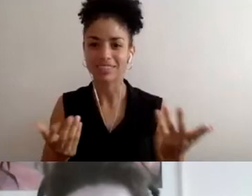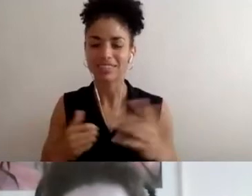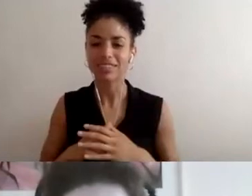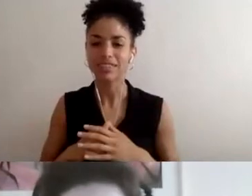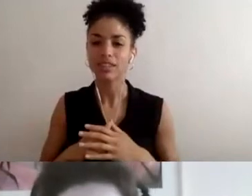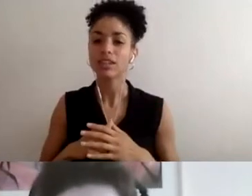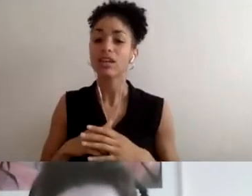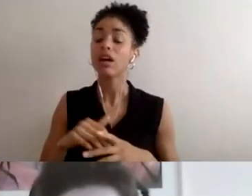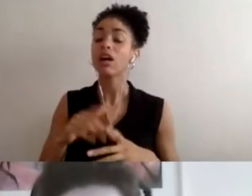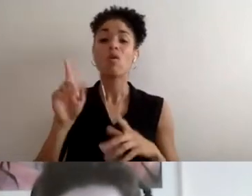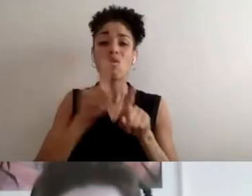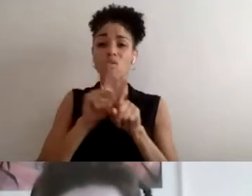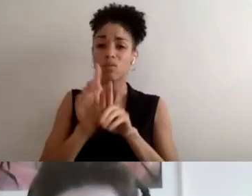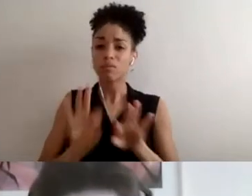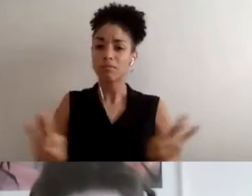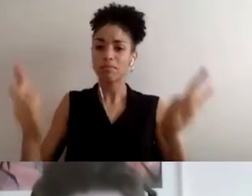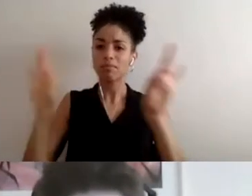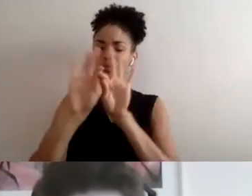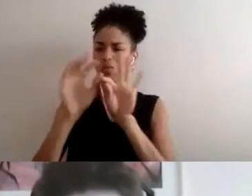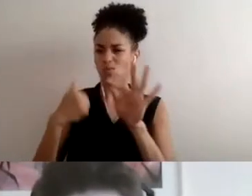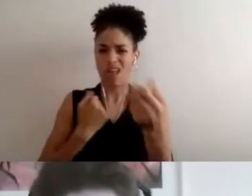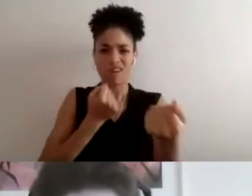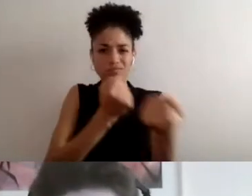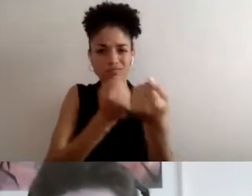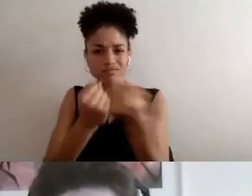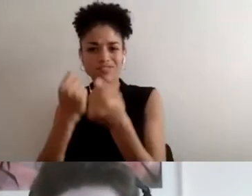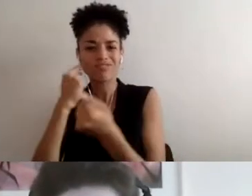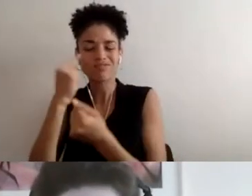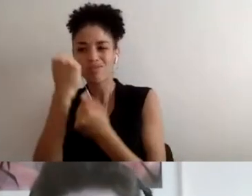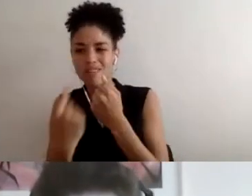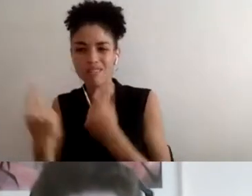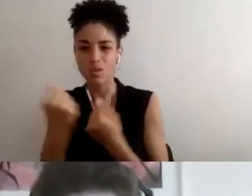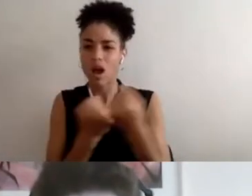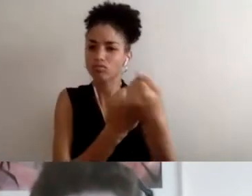important that we advocate for one another. And a lot of it is just how we